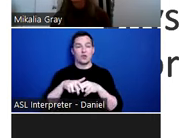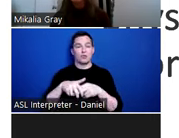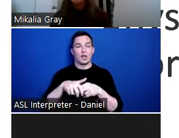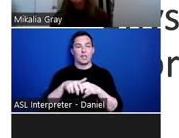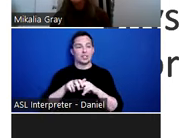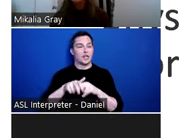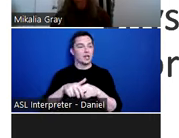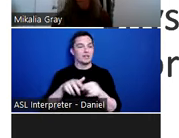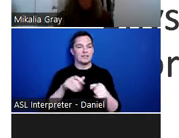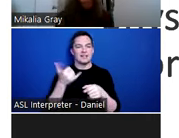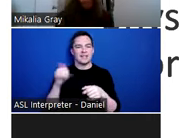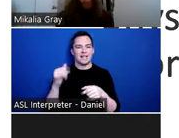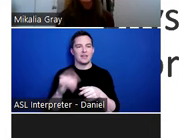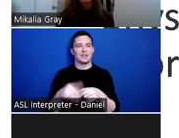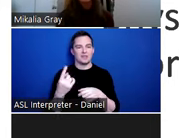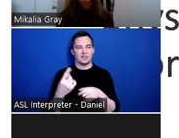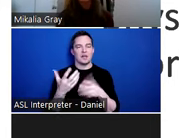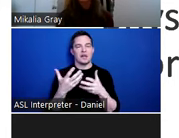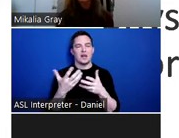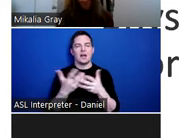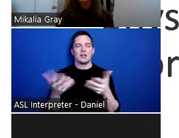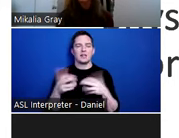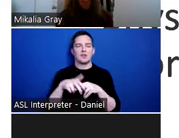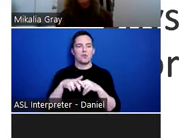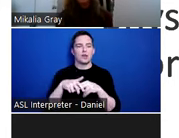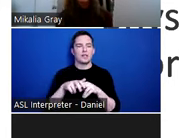I love them. But a lot of rocking chairs throughout the building because rocking